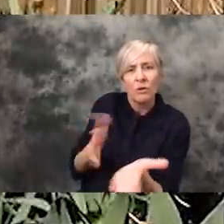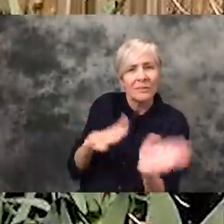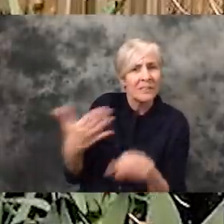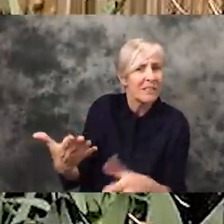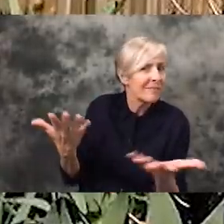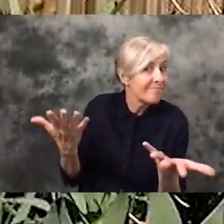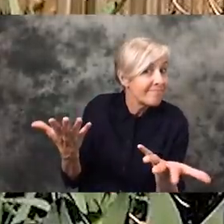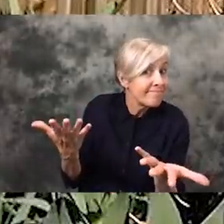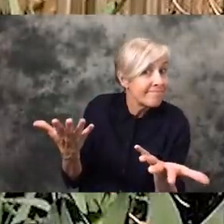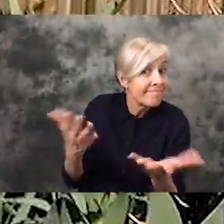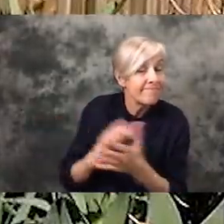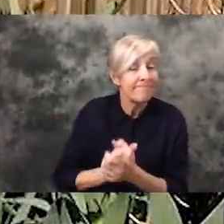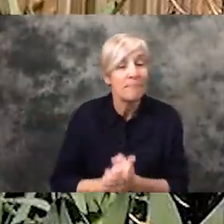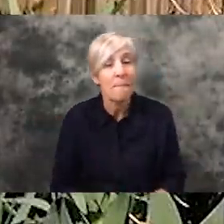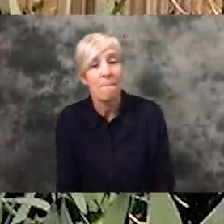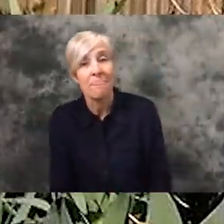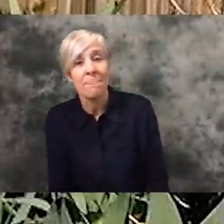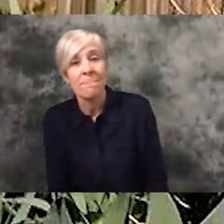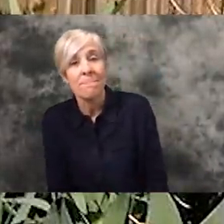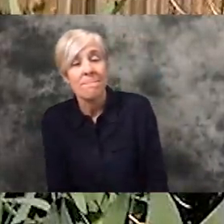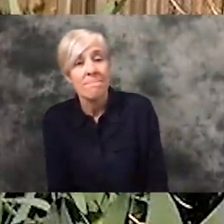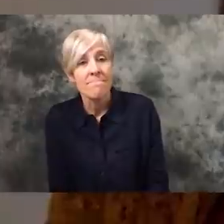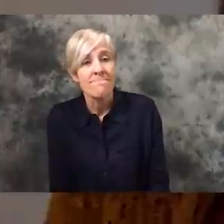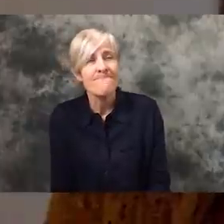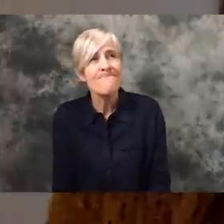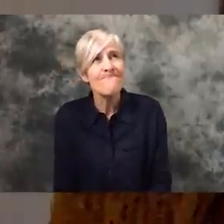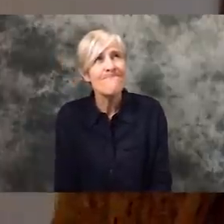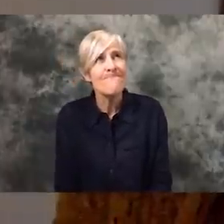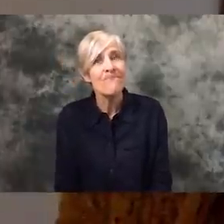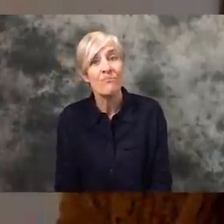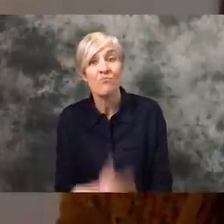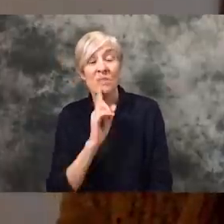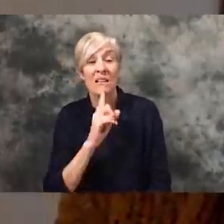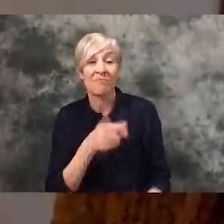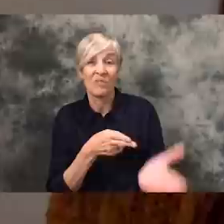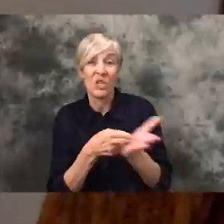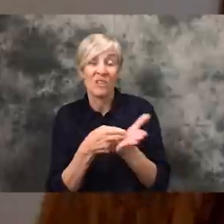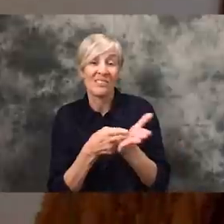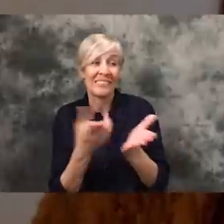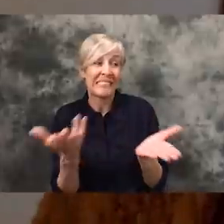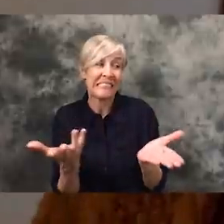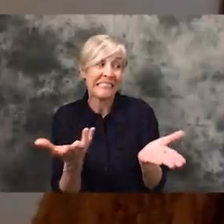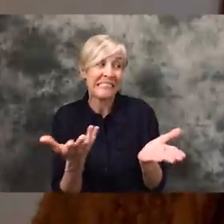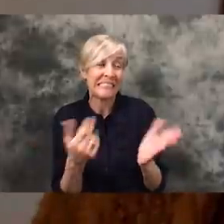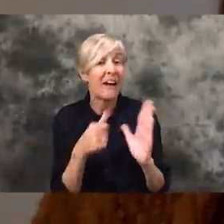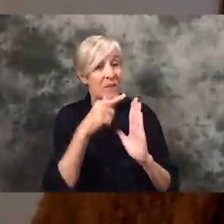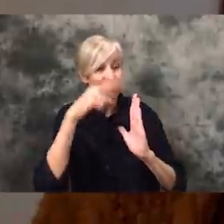affected him and caused this death? To be honest, I haven't read. I know that